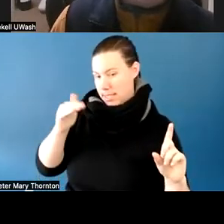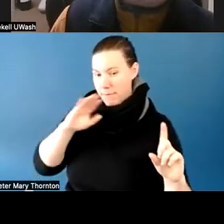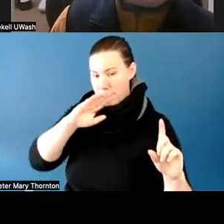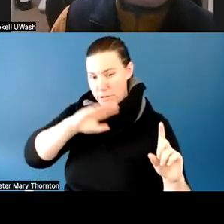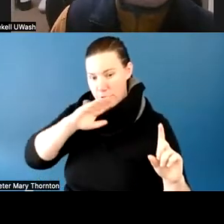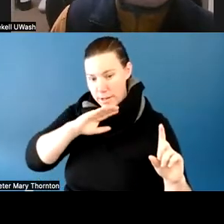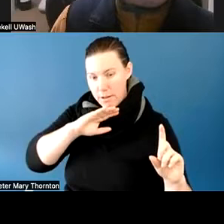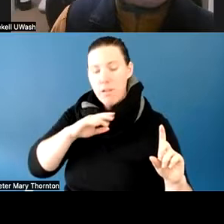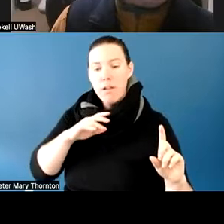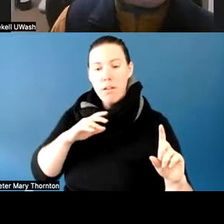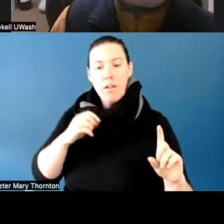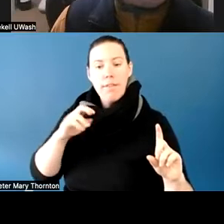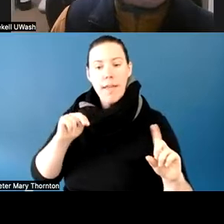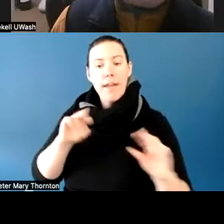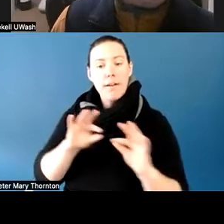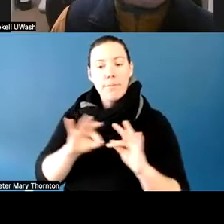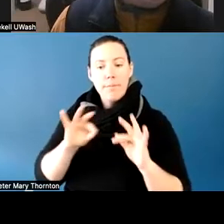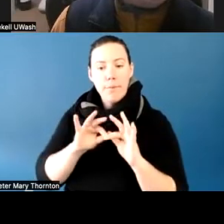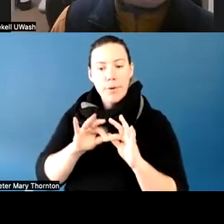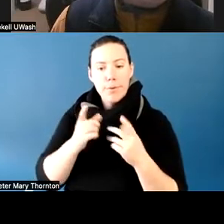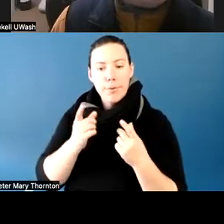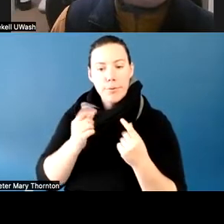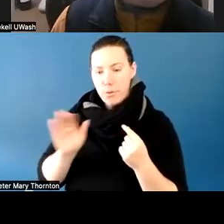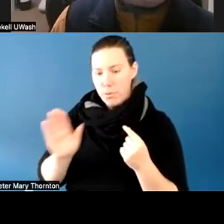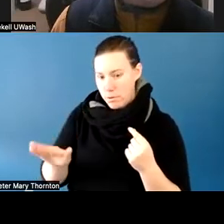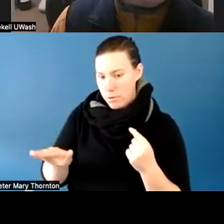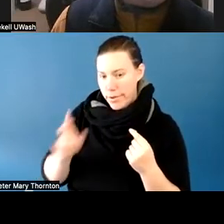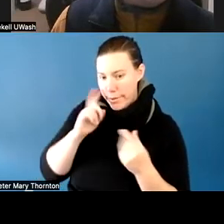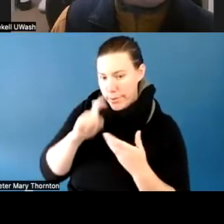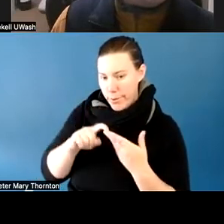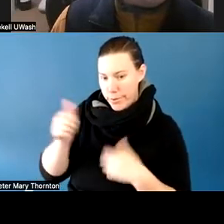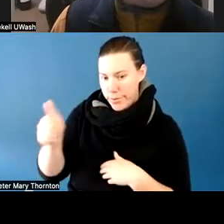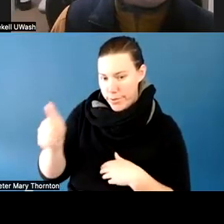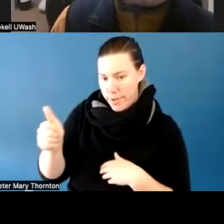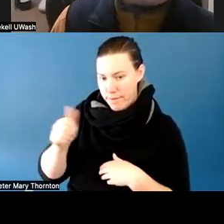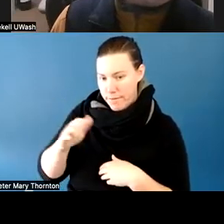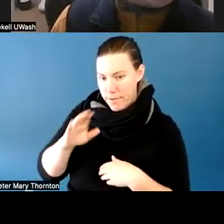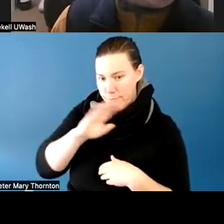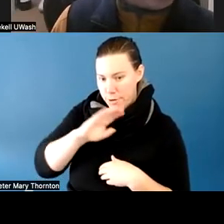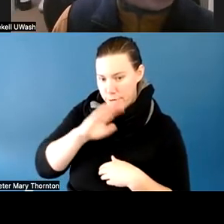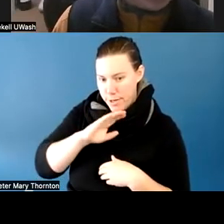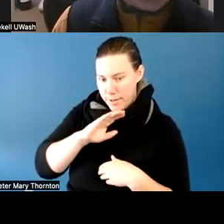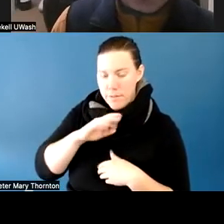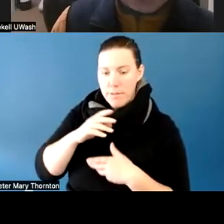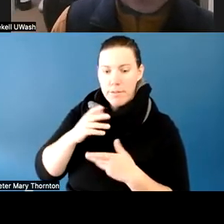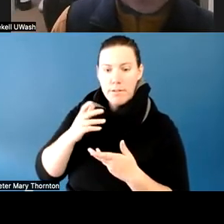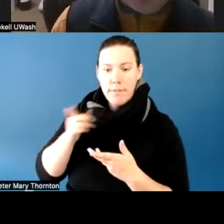make sure that the student is aware of that, and make sure that if there is an uncomfortable interaction,